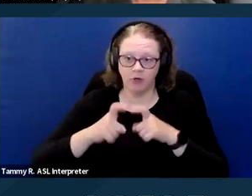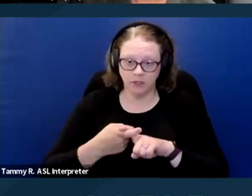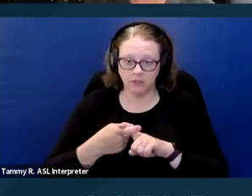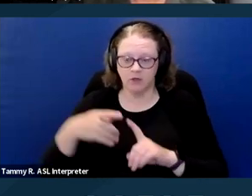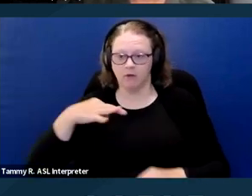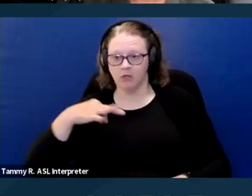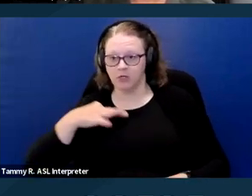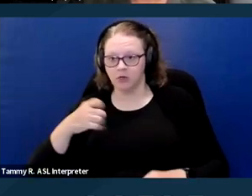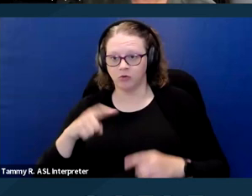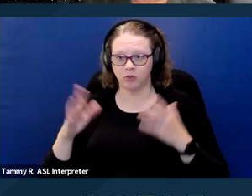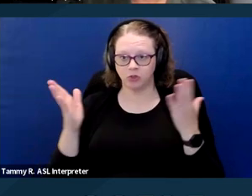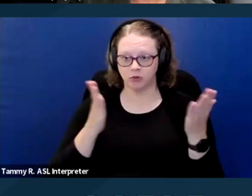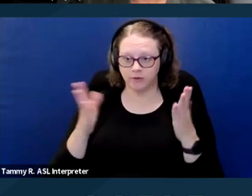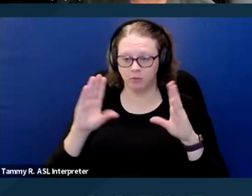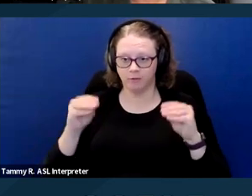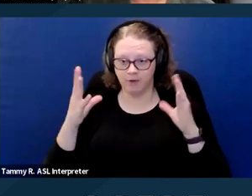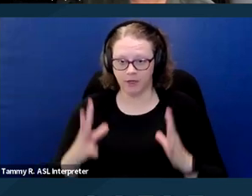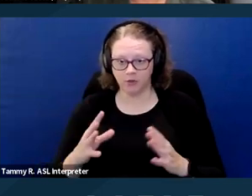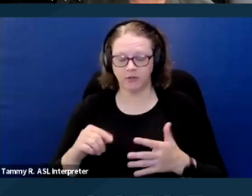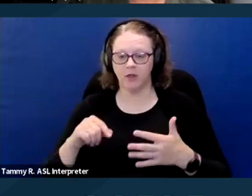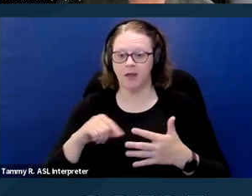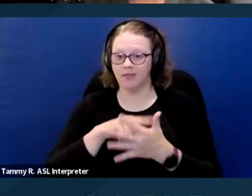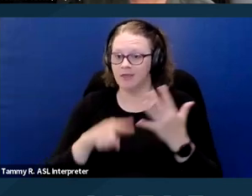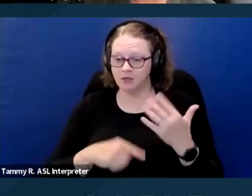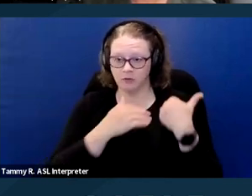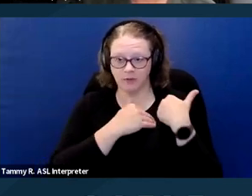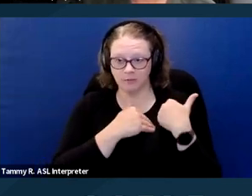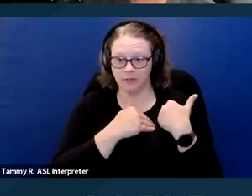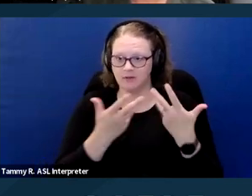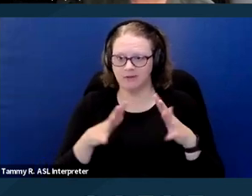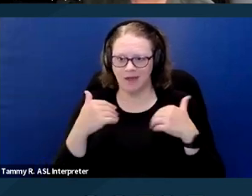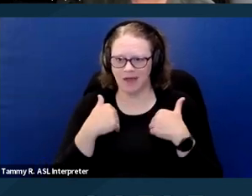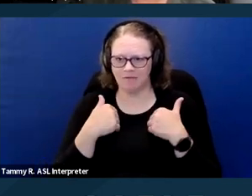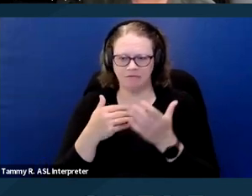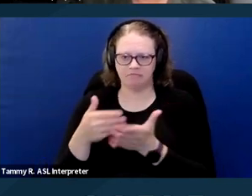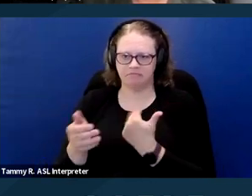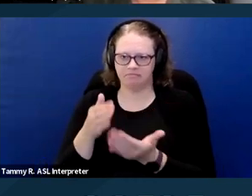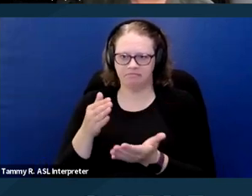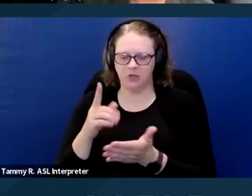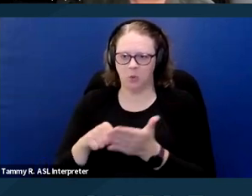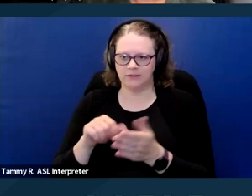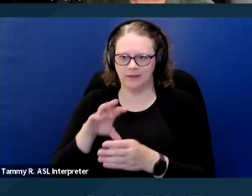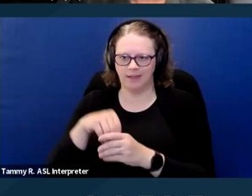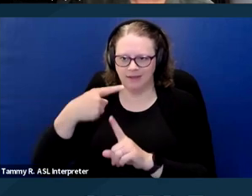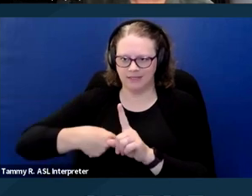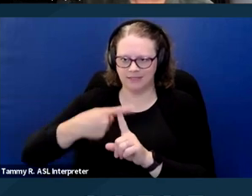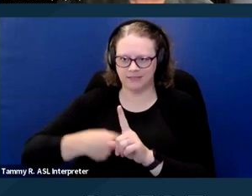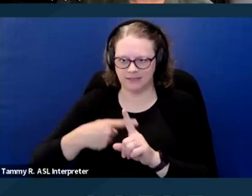And these kinds of responsibilities exist regardless of any lease terms that address them. So if you have an assistance animal,